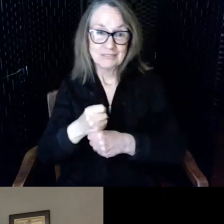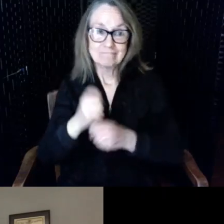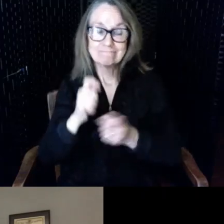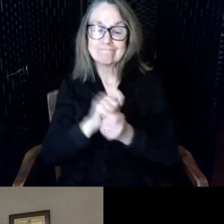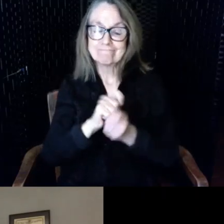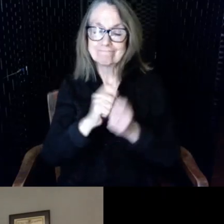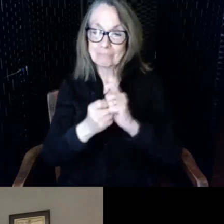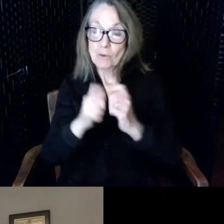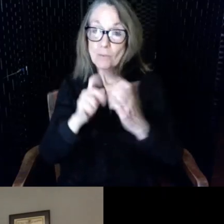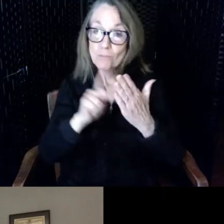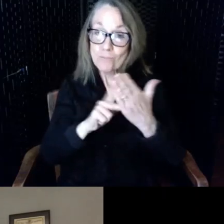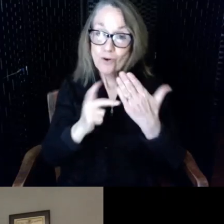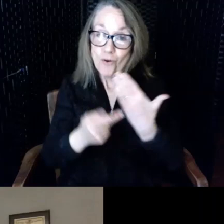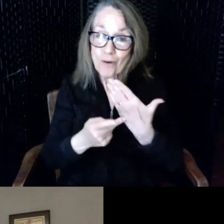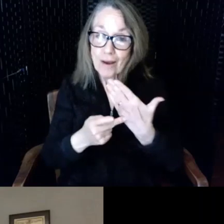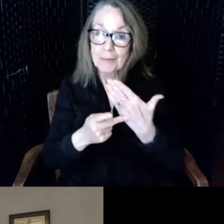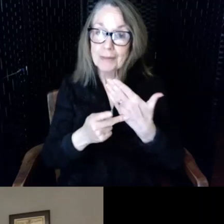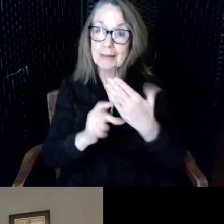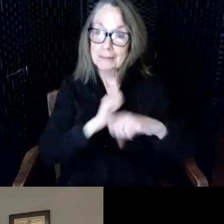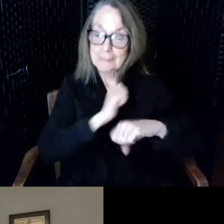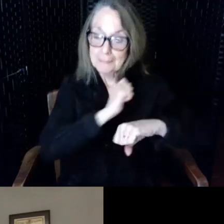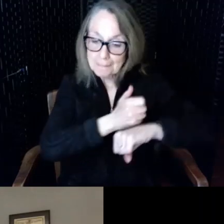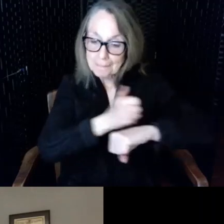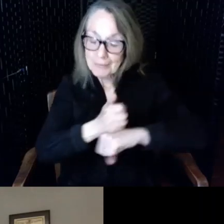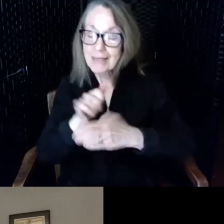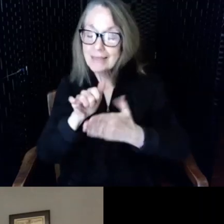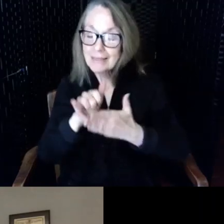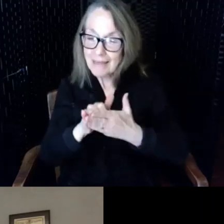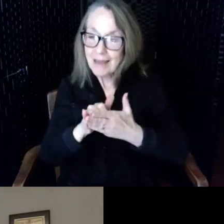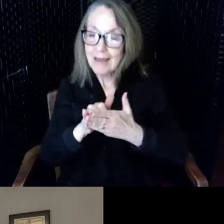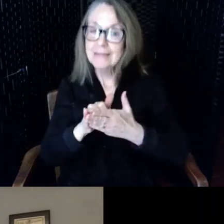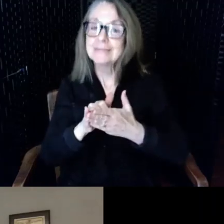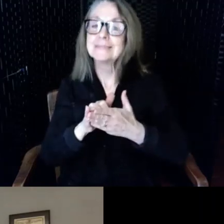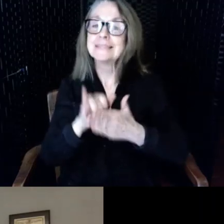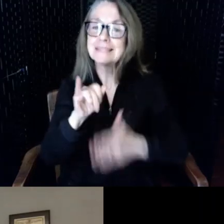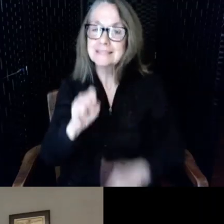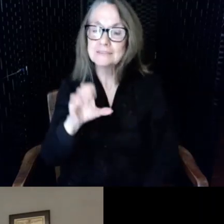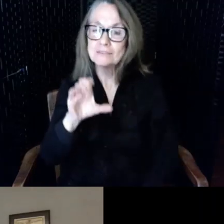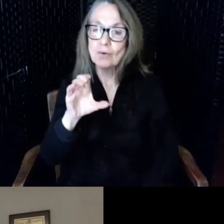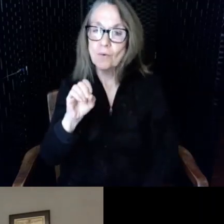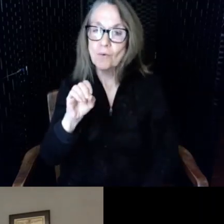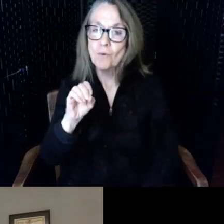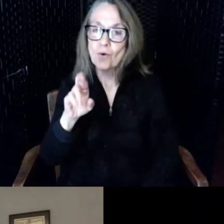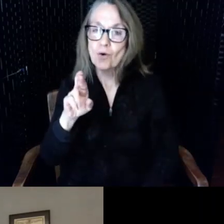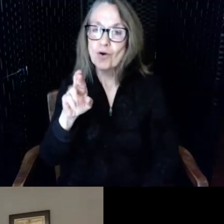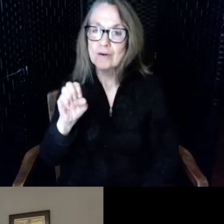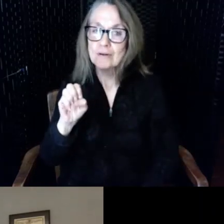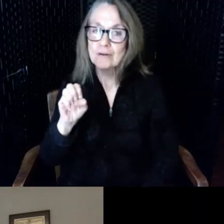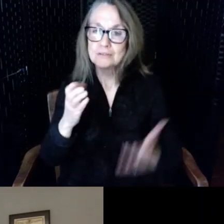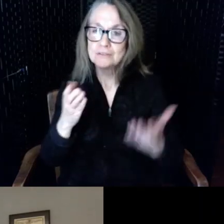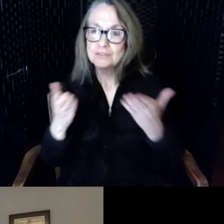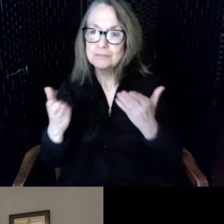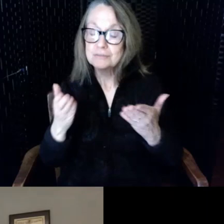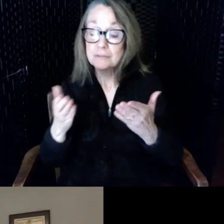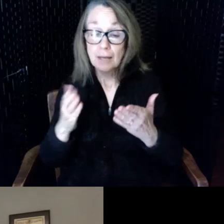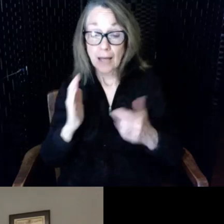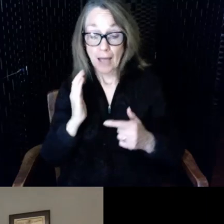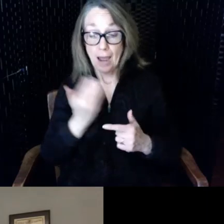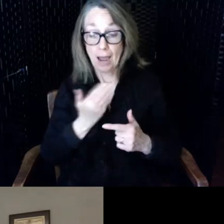become a core service our library and East Providence is a city of about